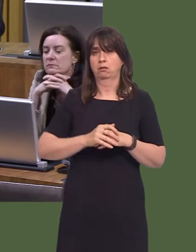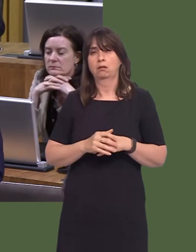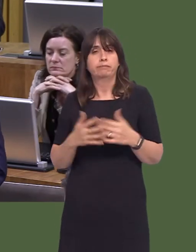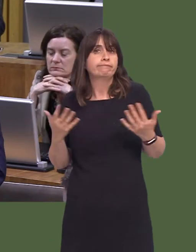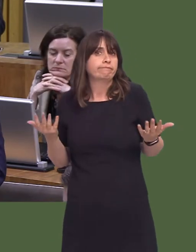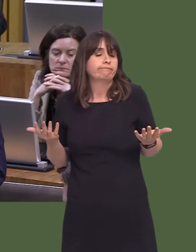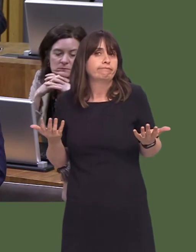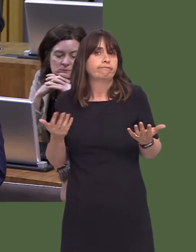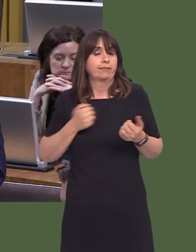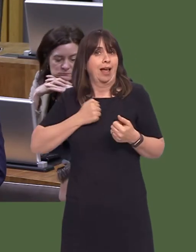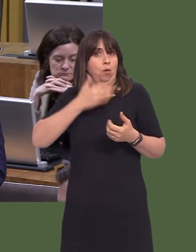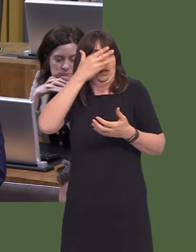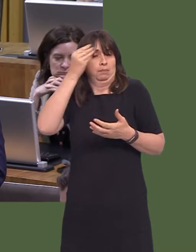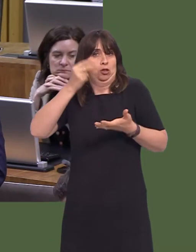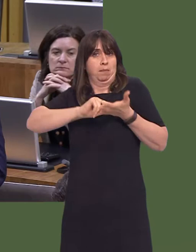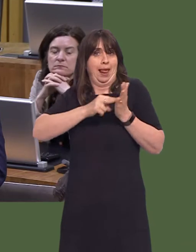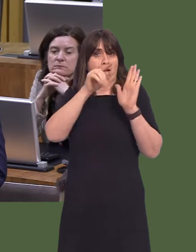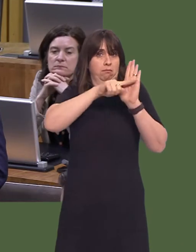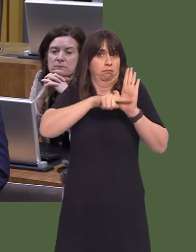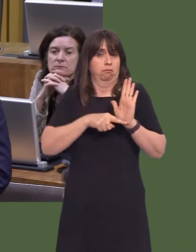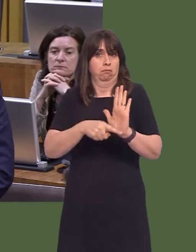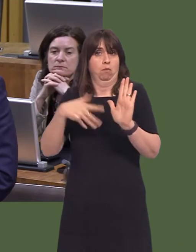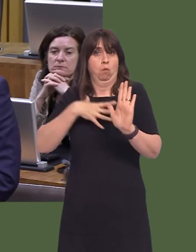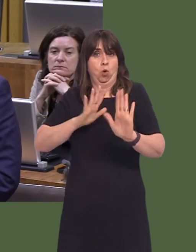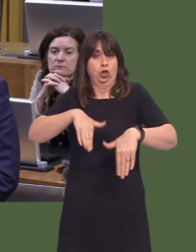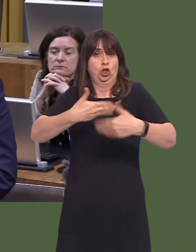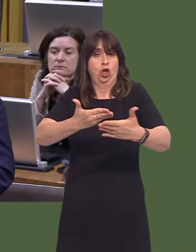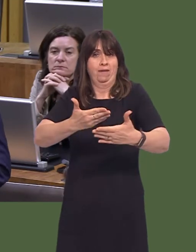of course, our dementia plan looks to strengthen services within the community, to enable admissions